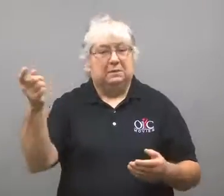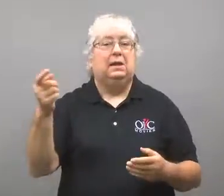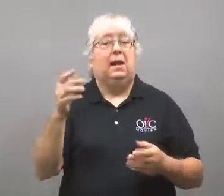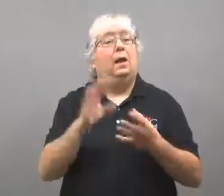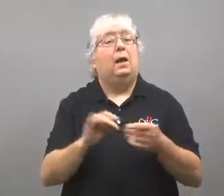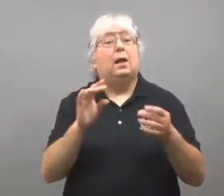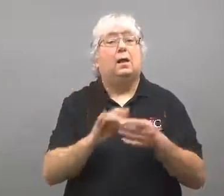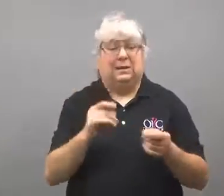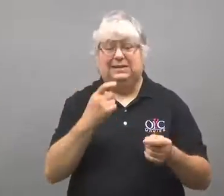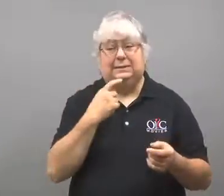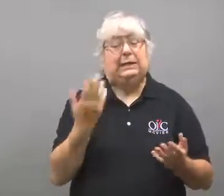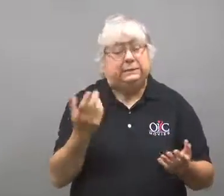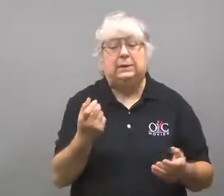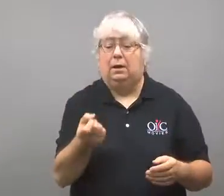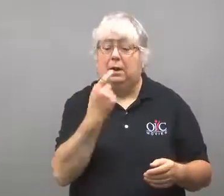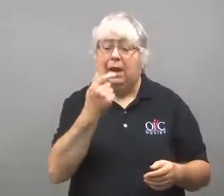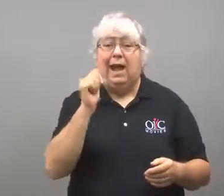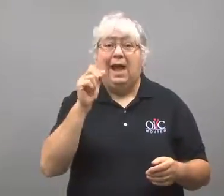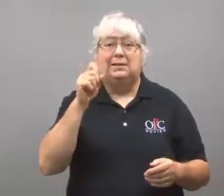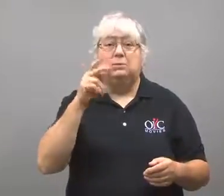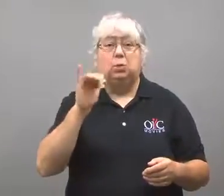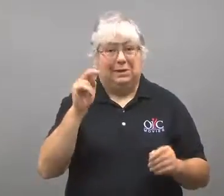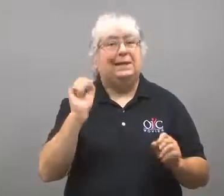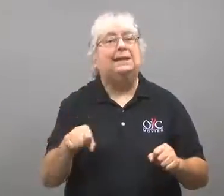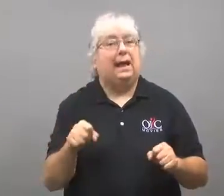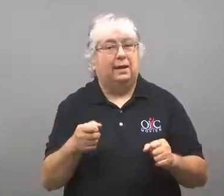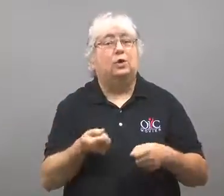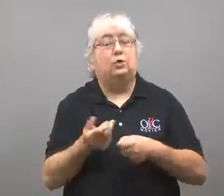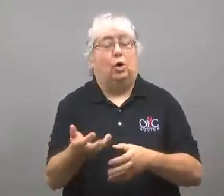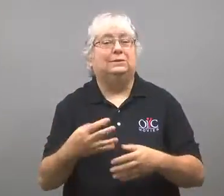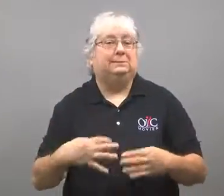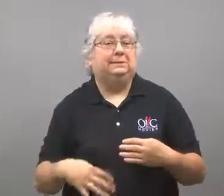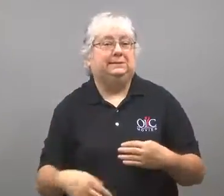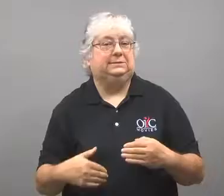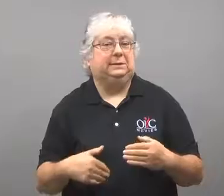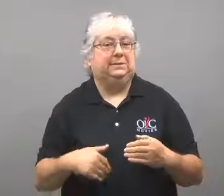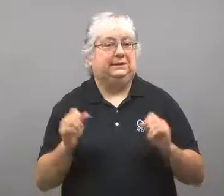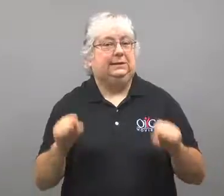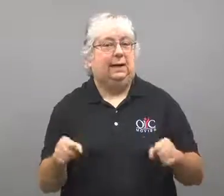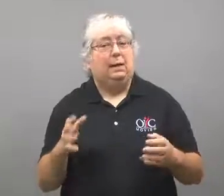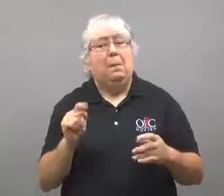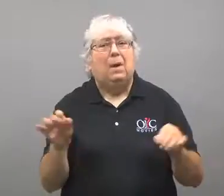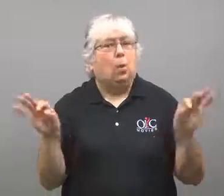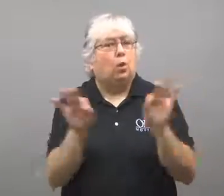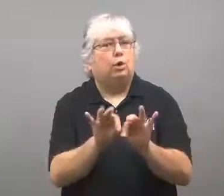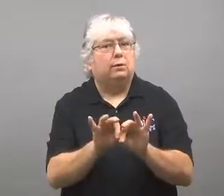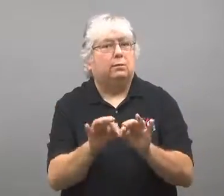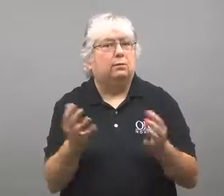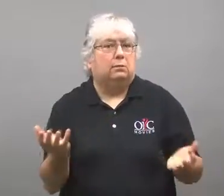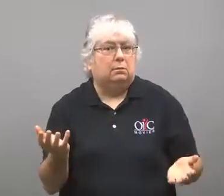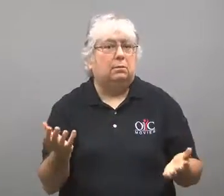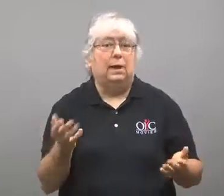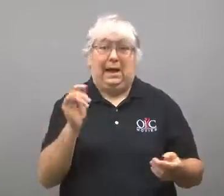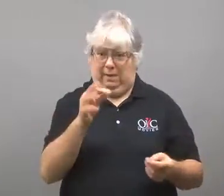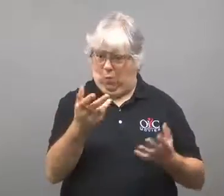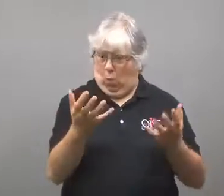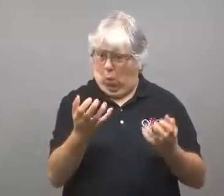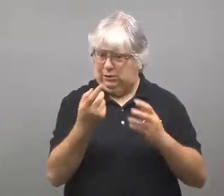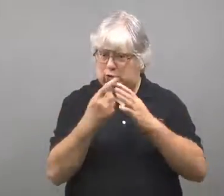He says aspirin can cause bleeding of the stomach,